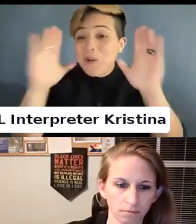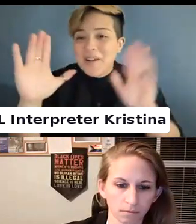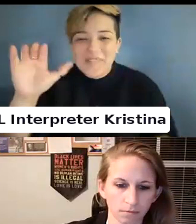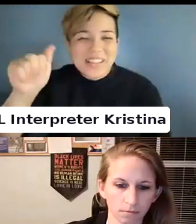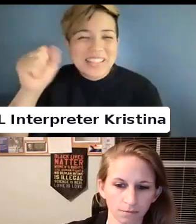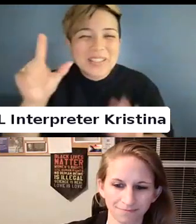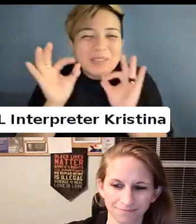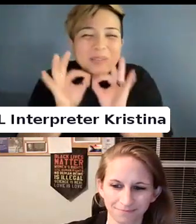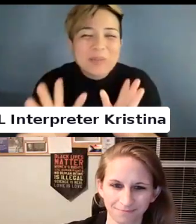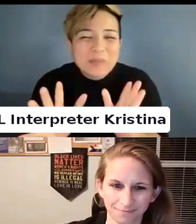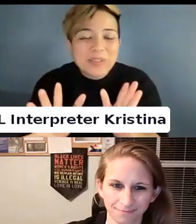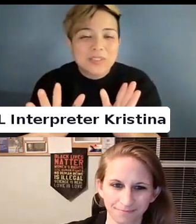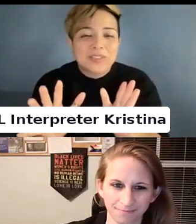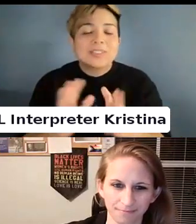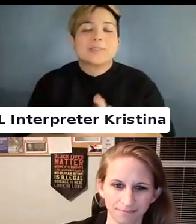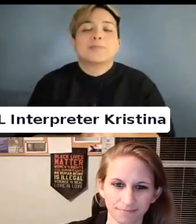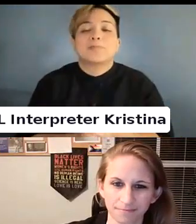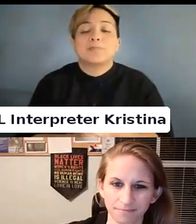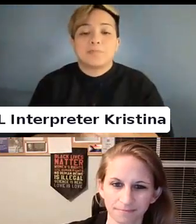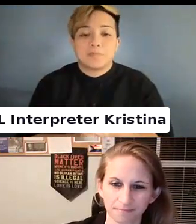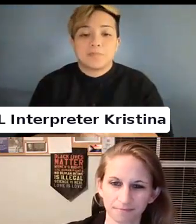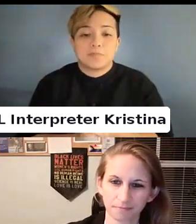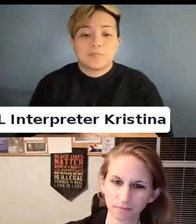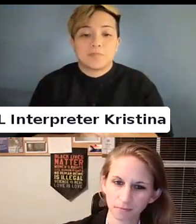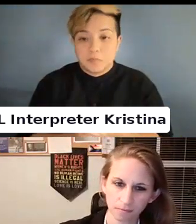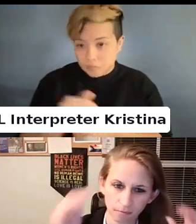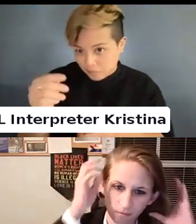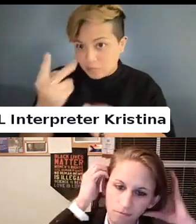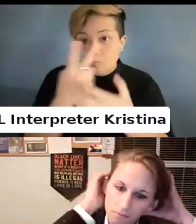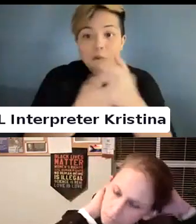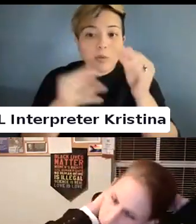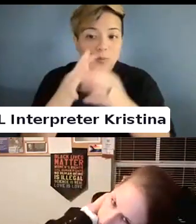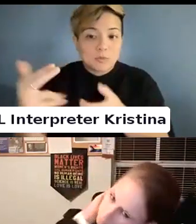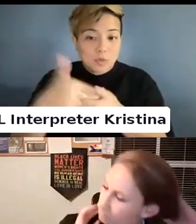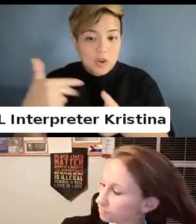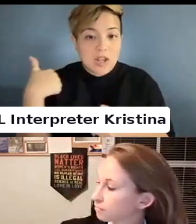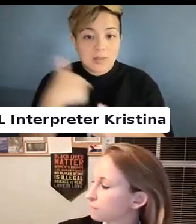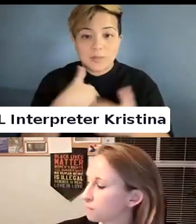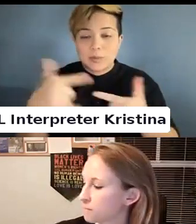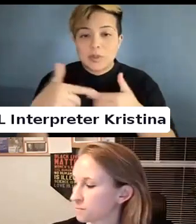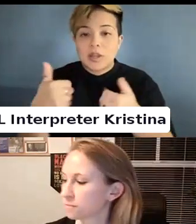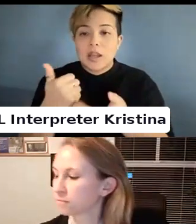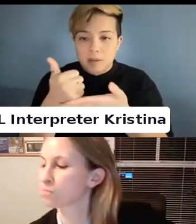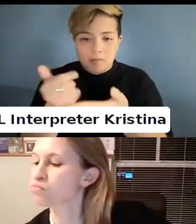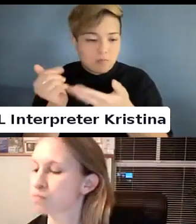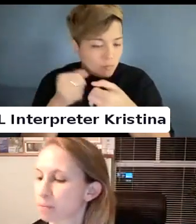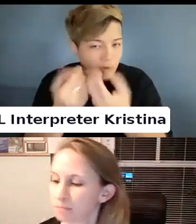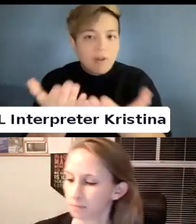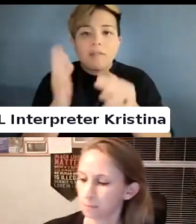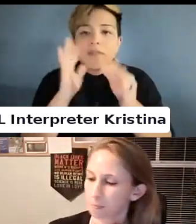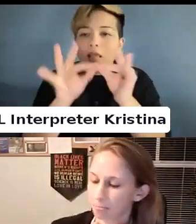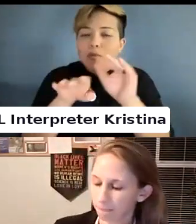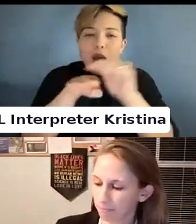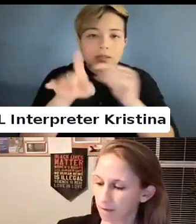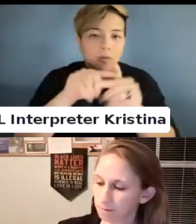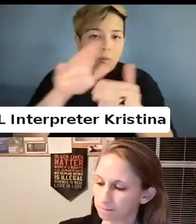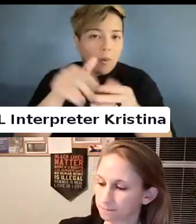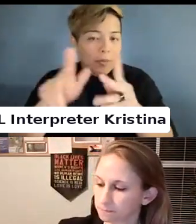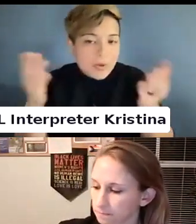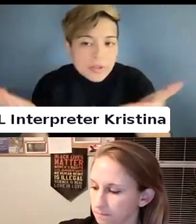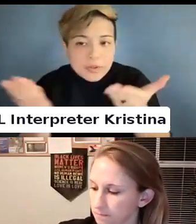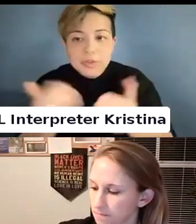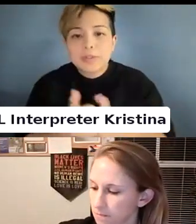They are joining us today to help bring language access to all folks here.